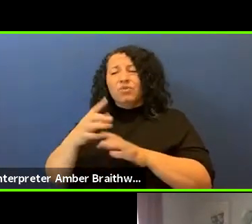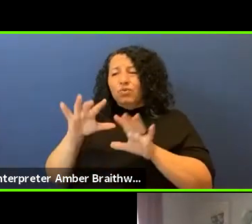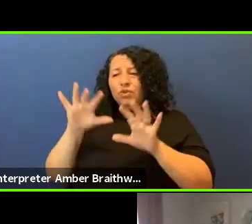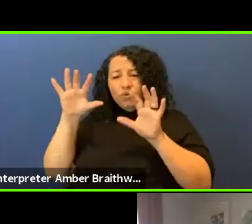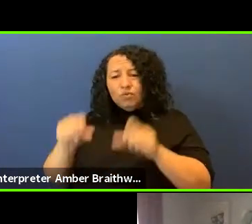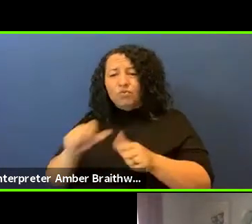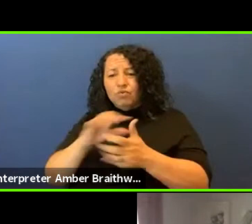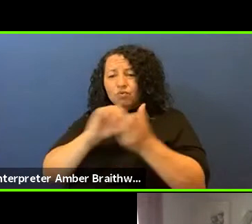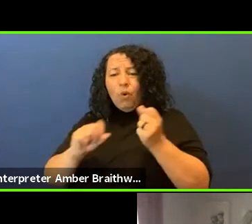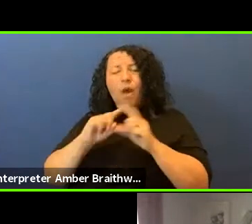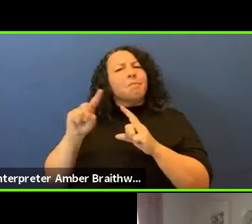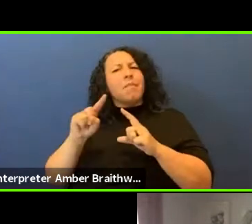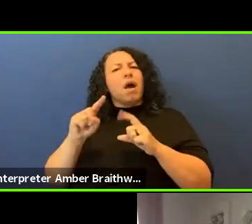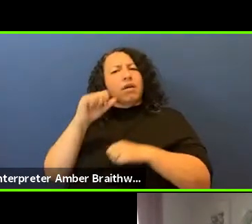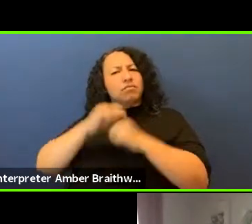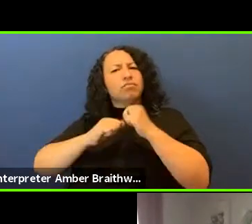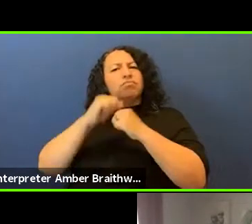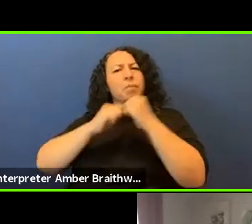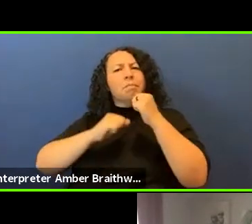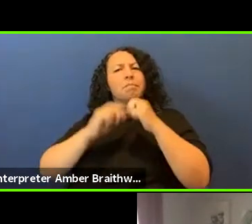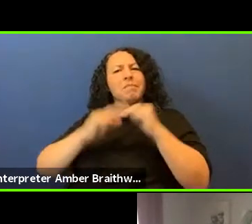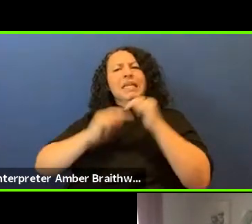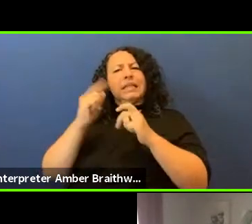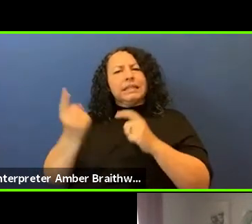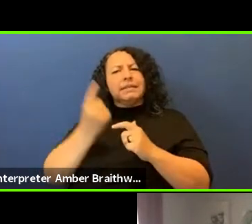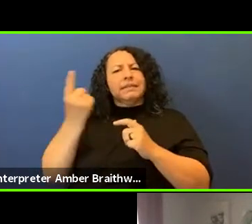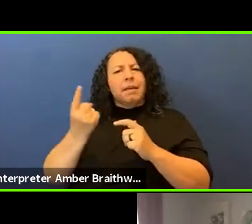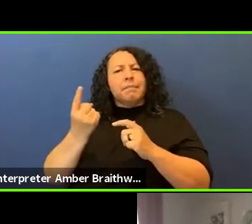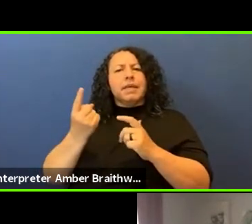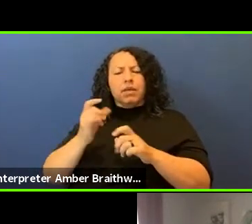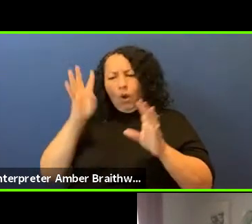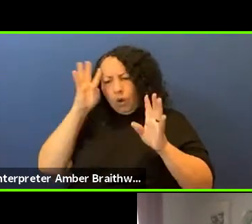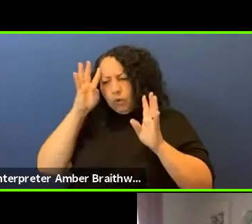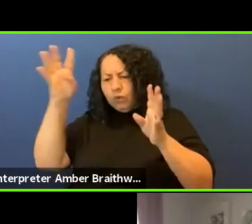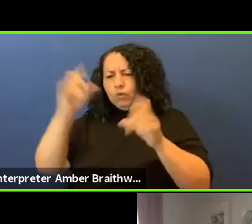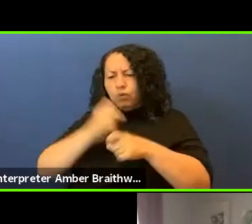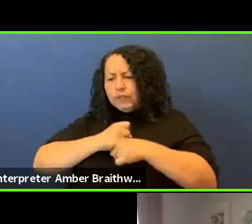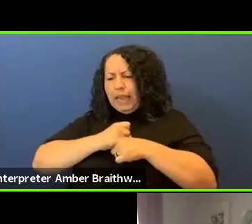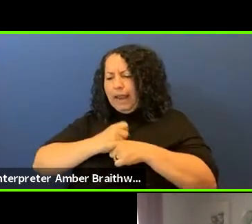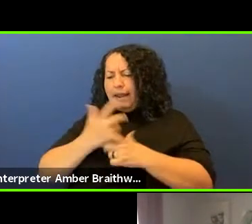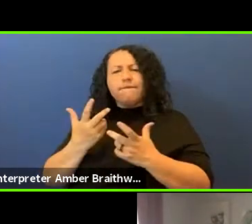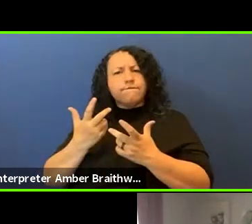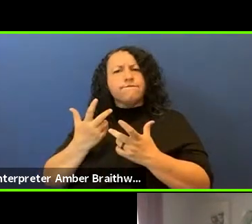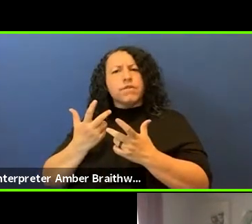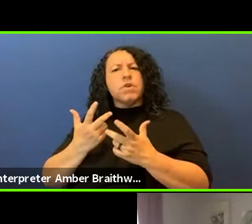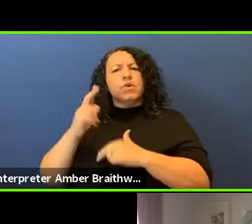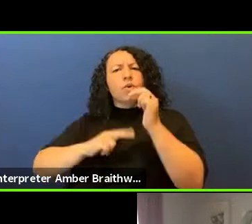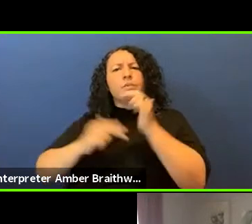a constructive one a creative one and that is to rebuild and reimagine